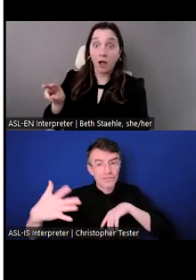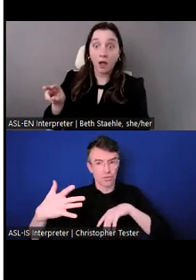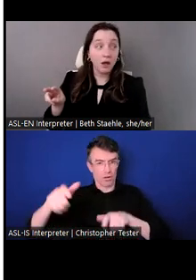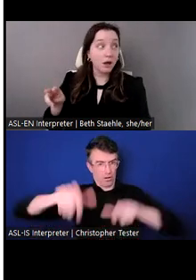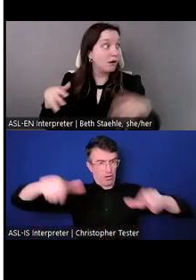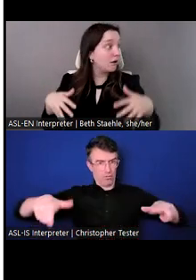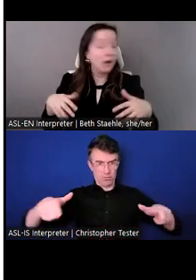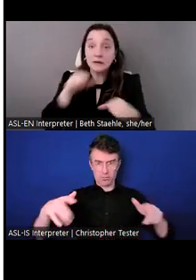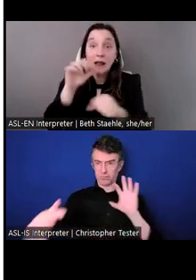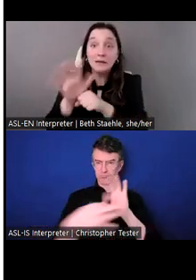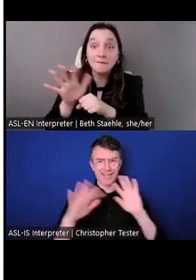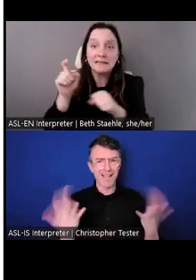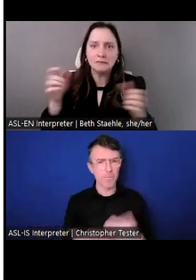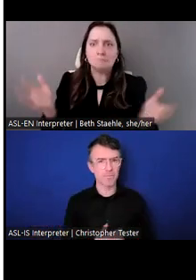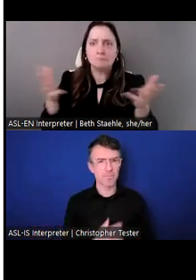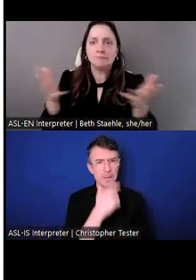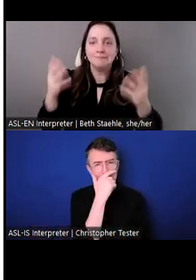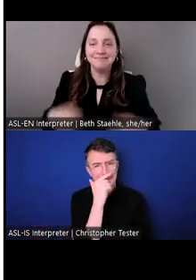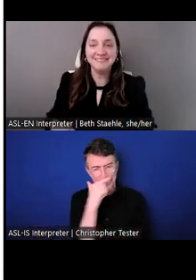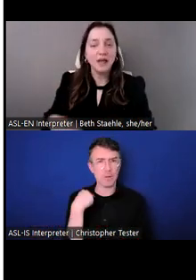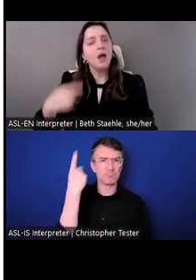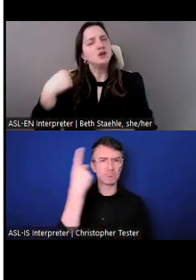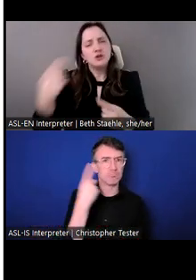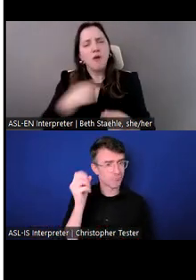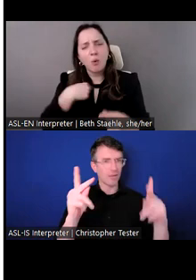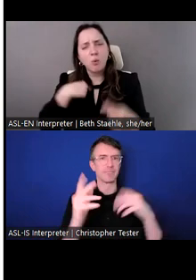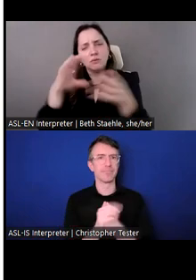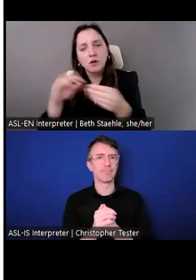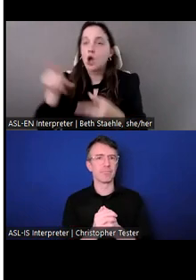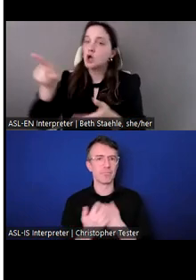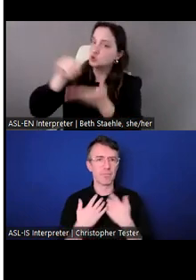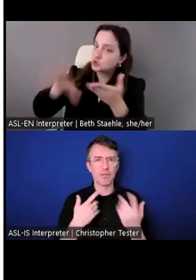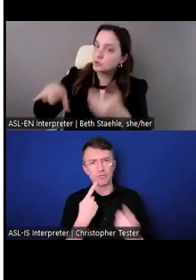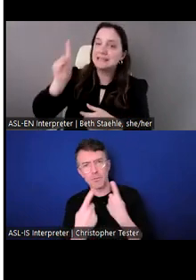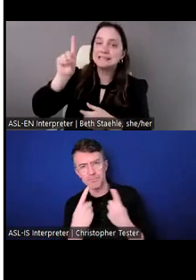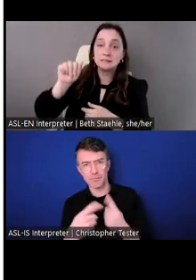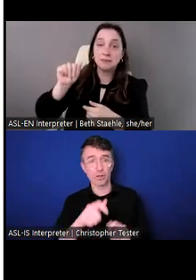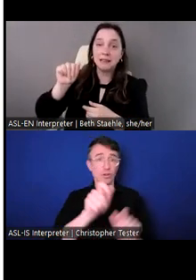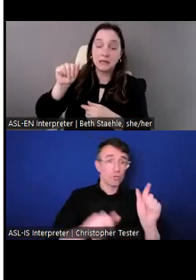We talk about accommodating students with disabilities. We don't talk about that enough, either.